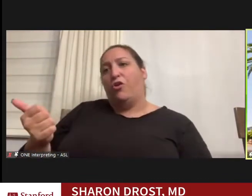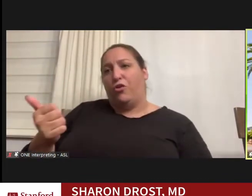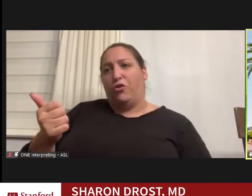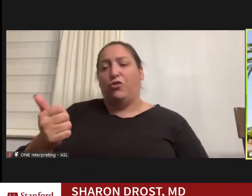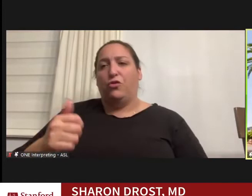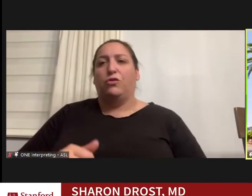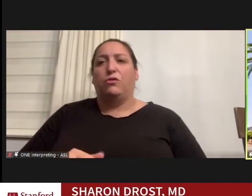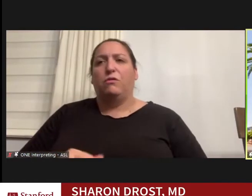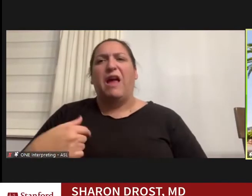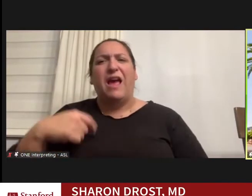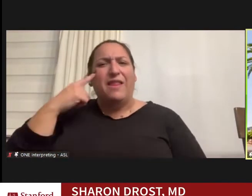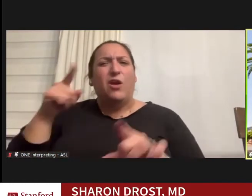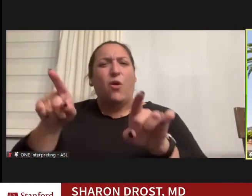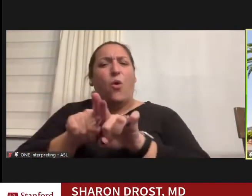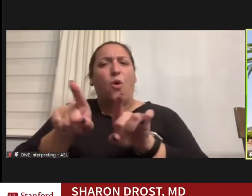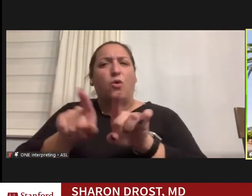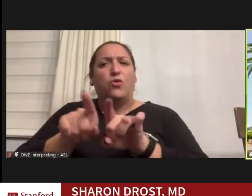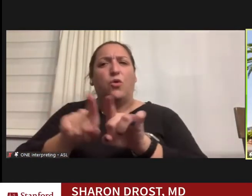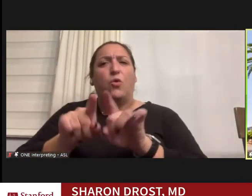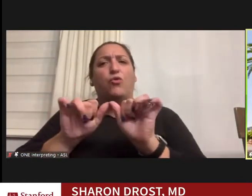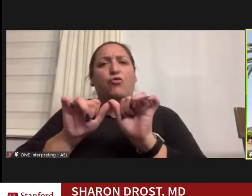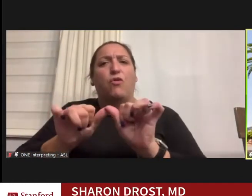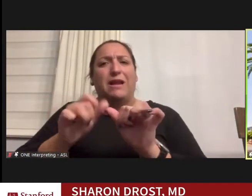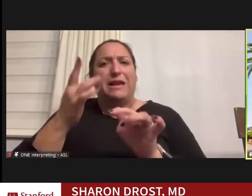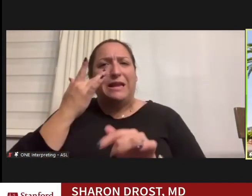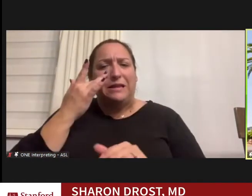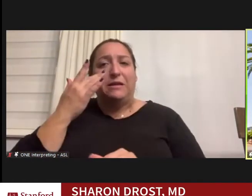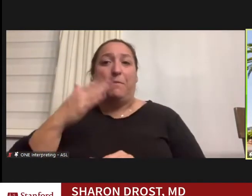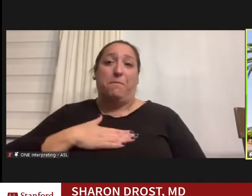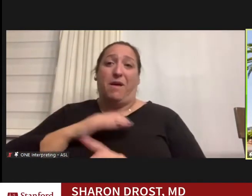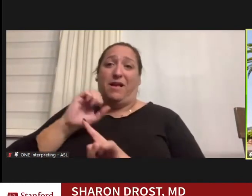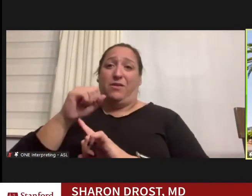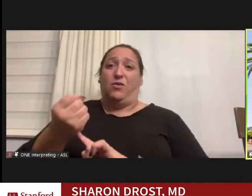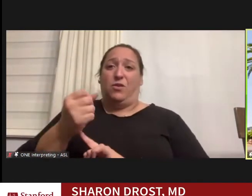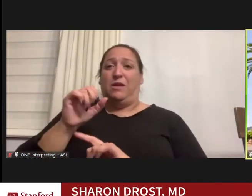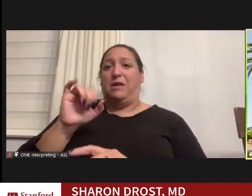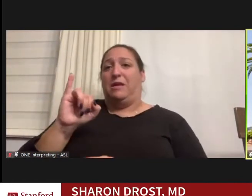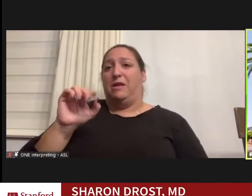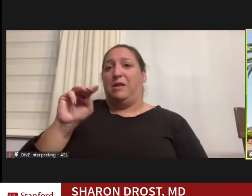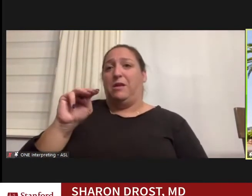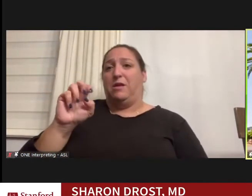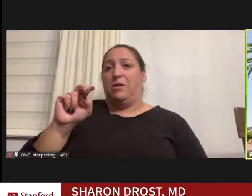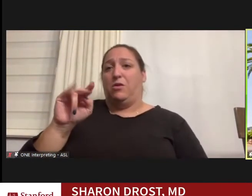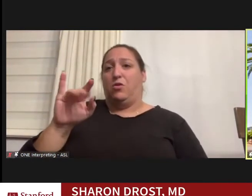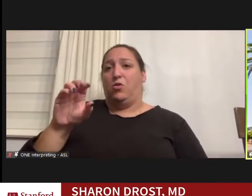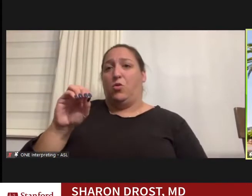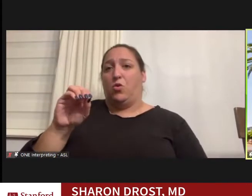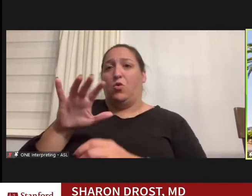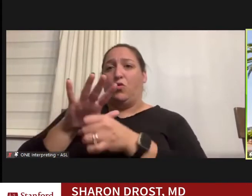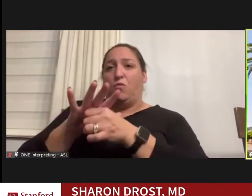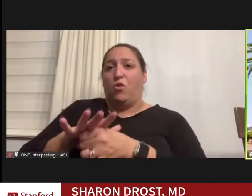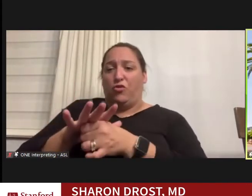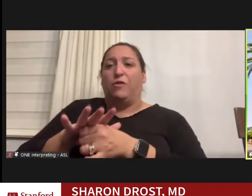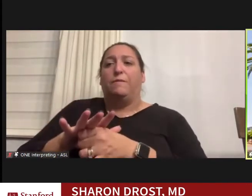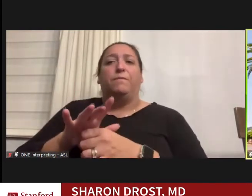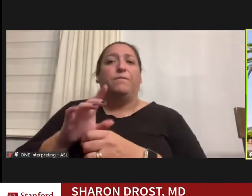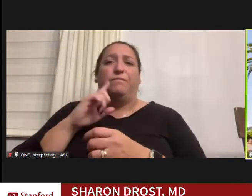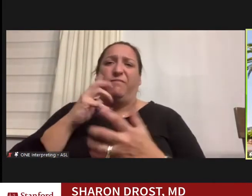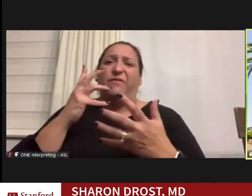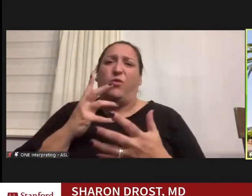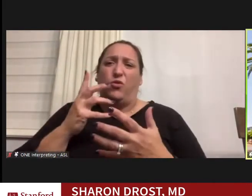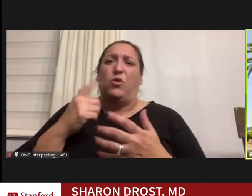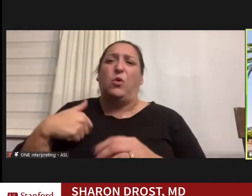think that with chronic illness, in my case the immunosuppression, especially, we've all learned